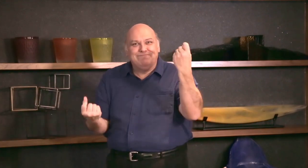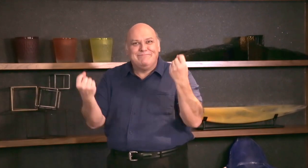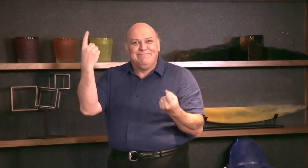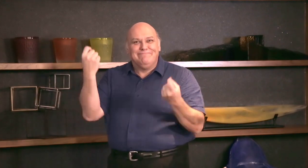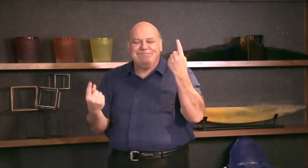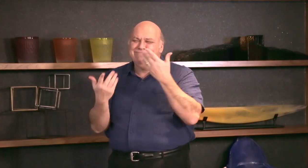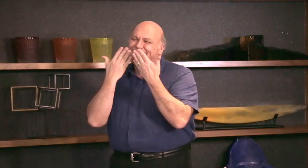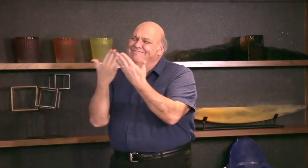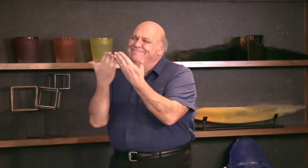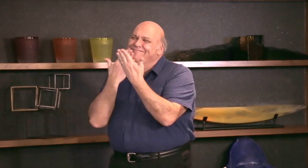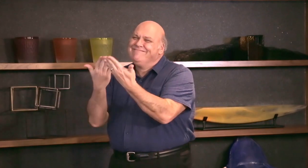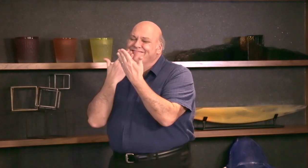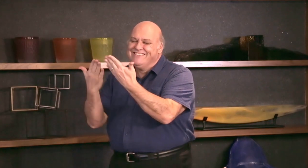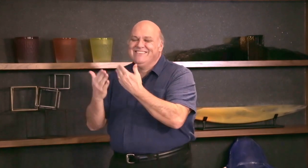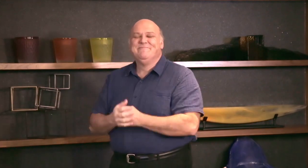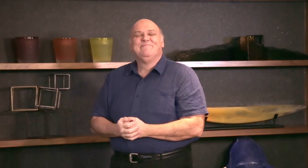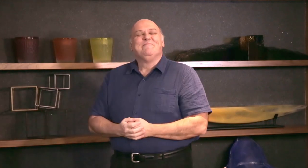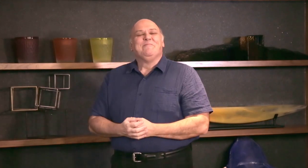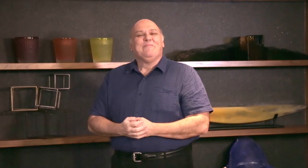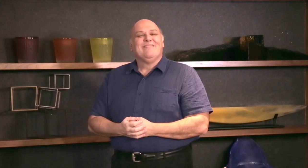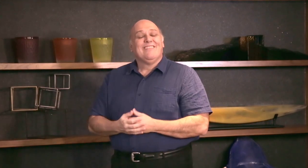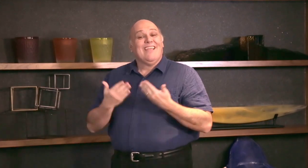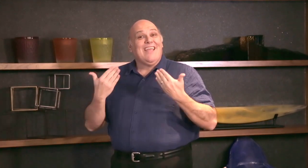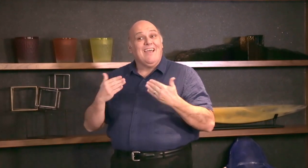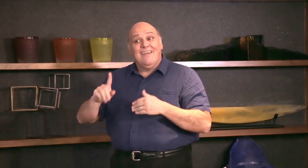Lots have been happening all over. Many thanks!